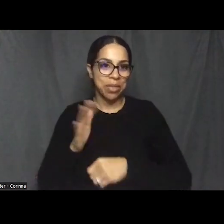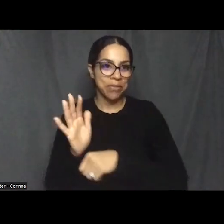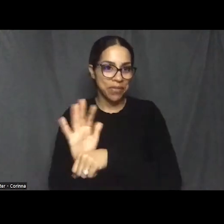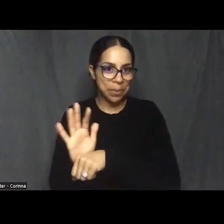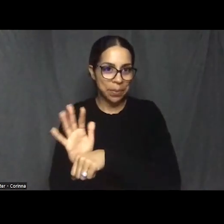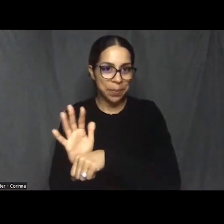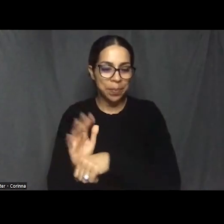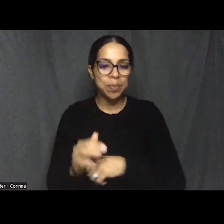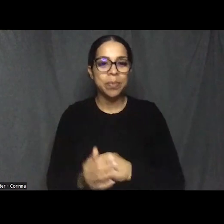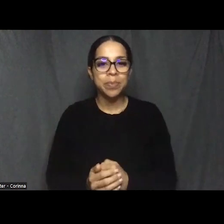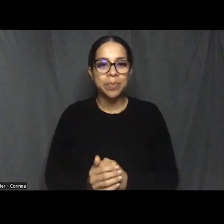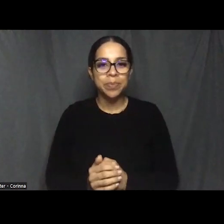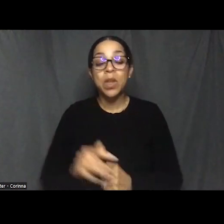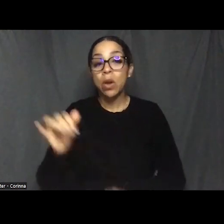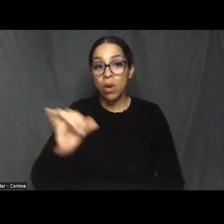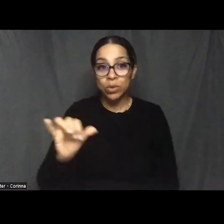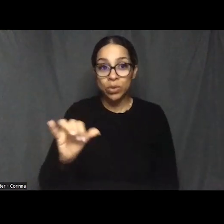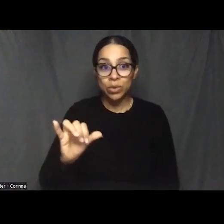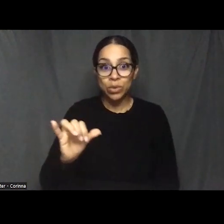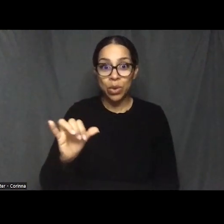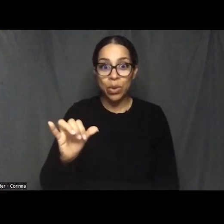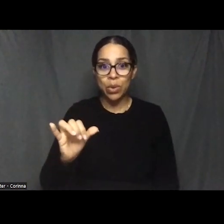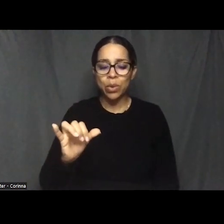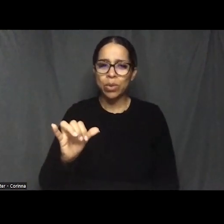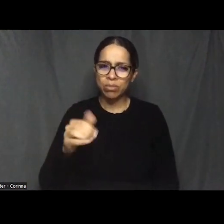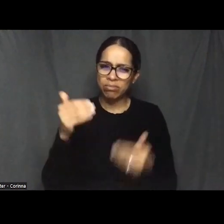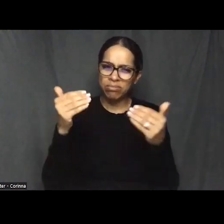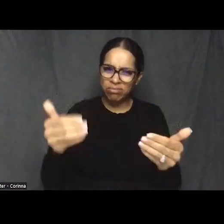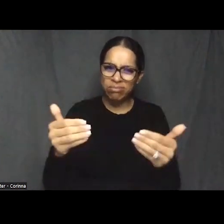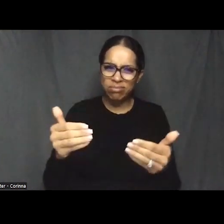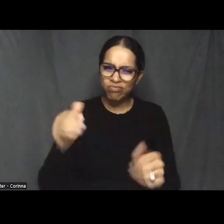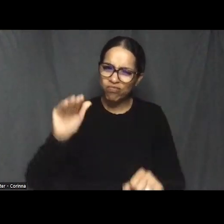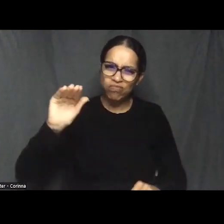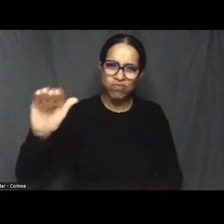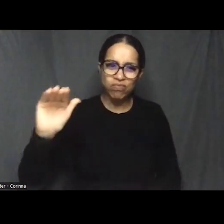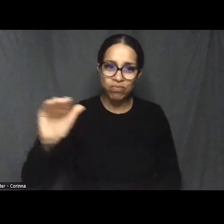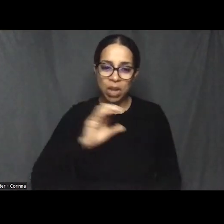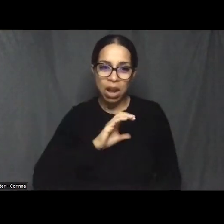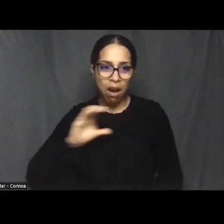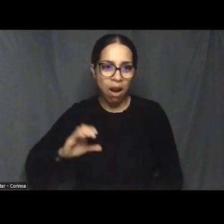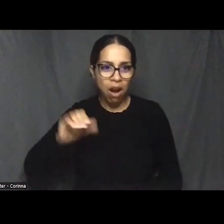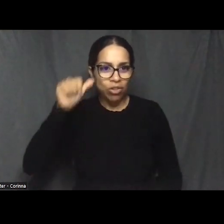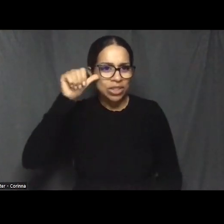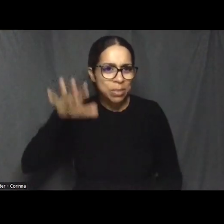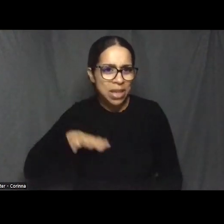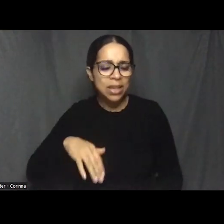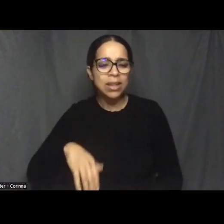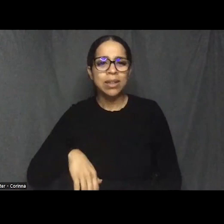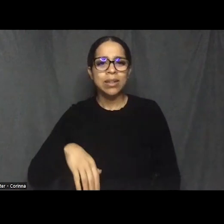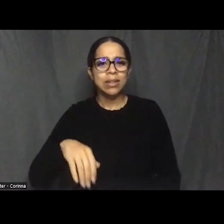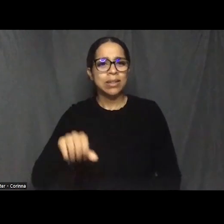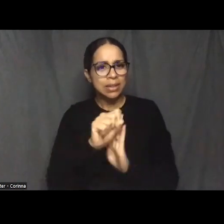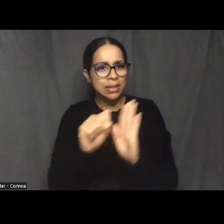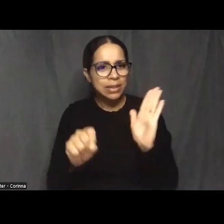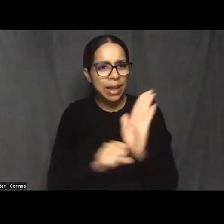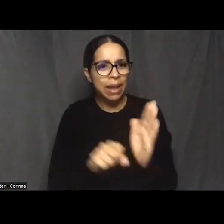and also write your congressman, write your state legislators. Let them know that funds are needed